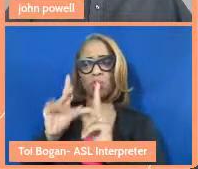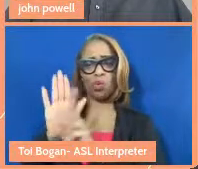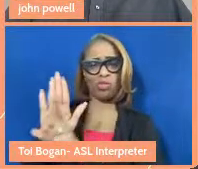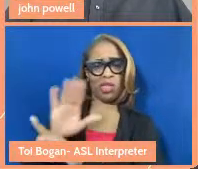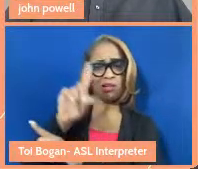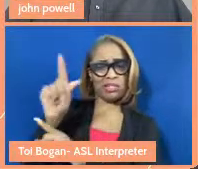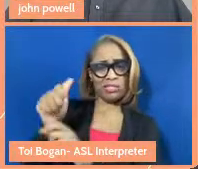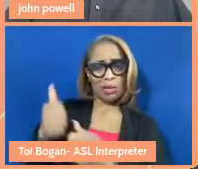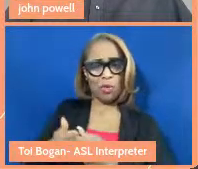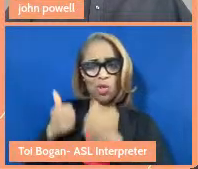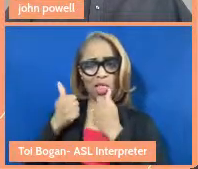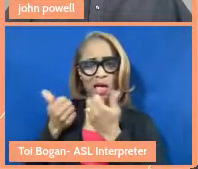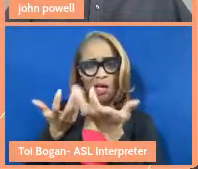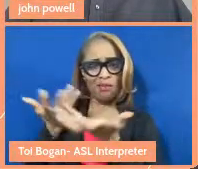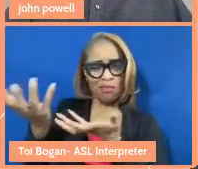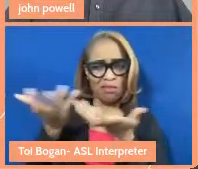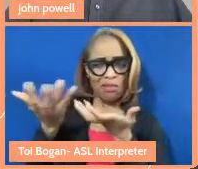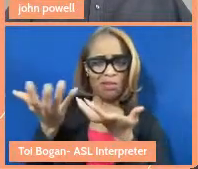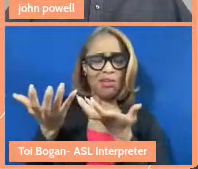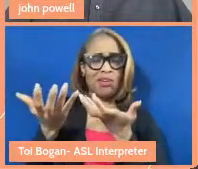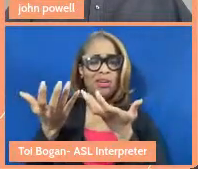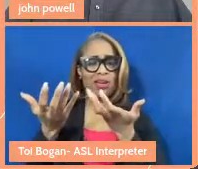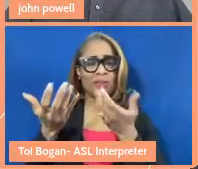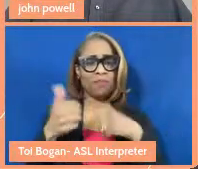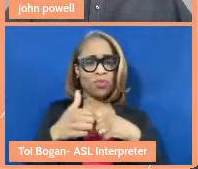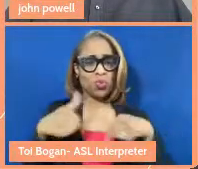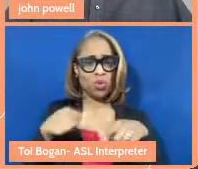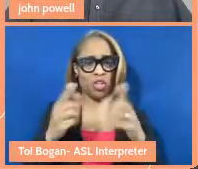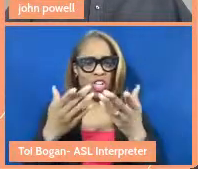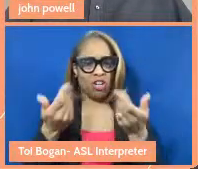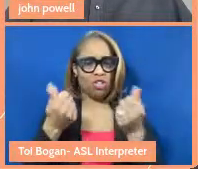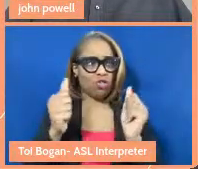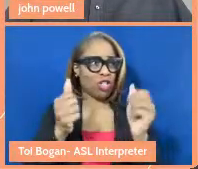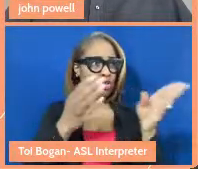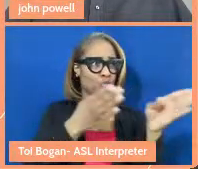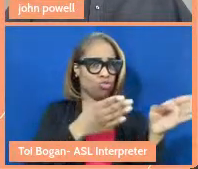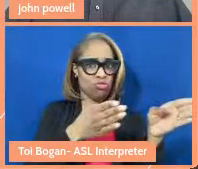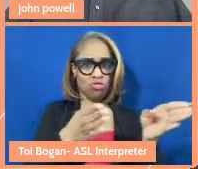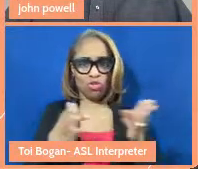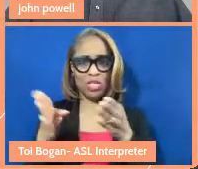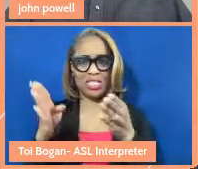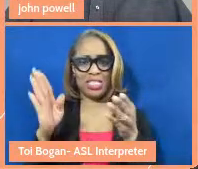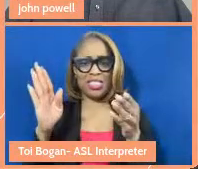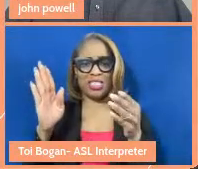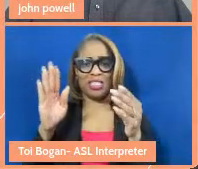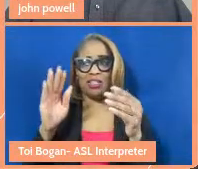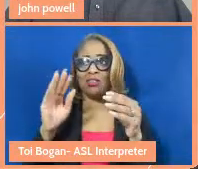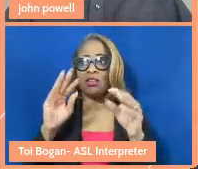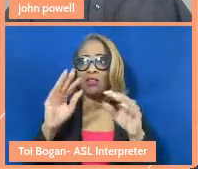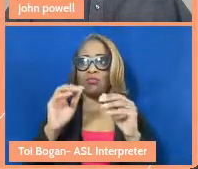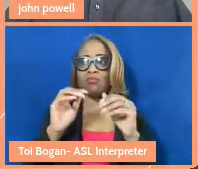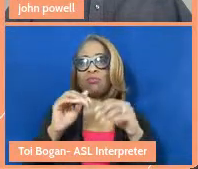as we're in this moment of transition and world change in a very profound way,